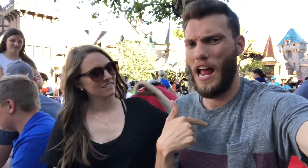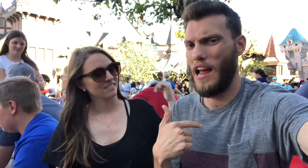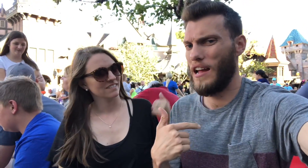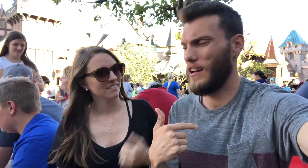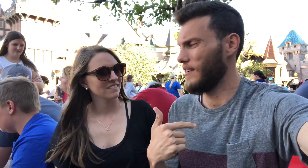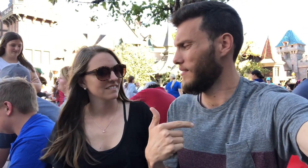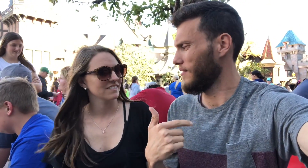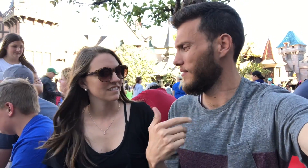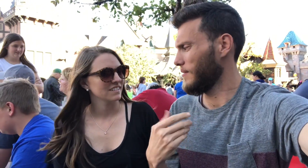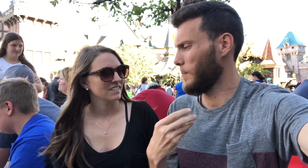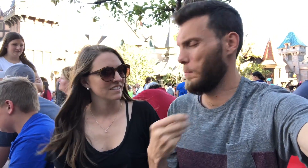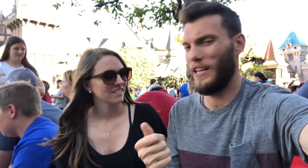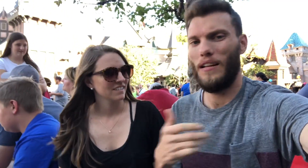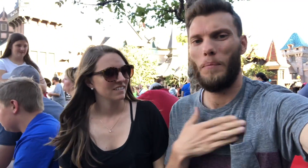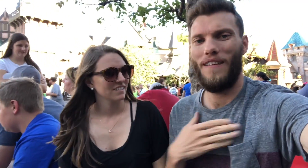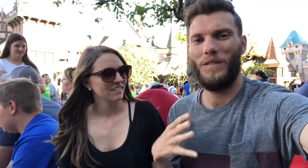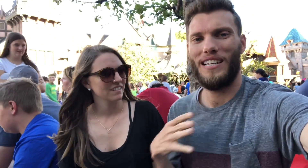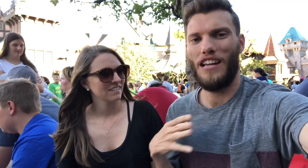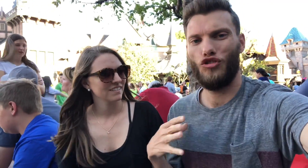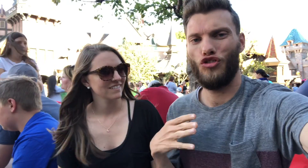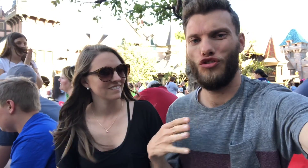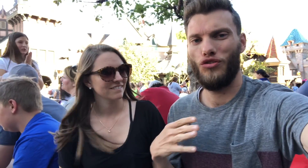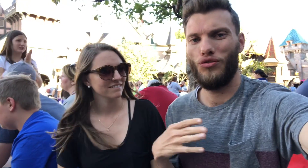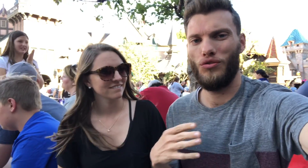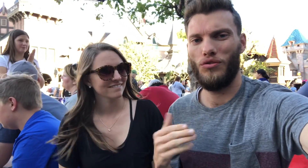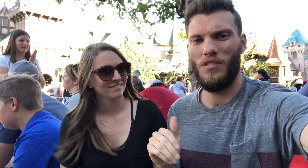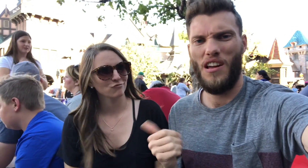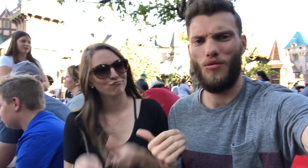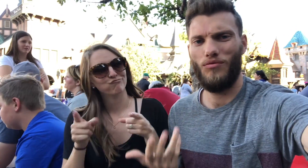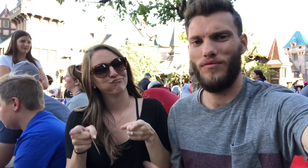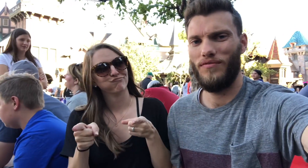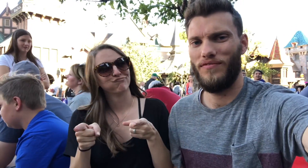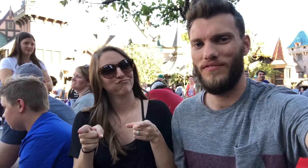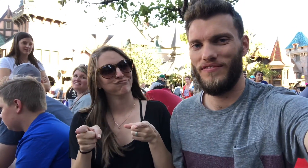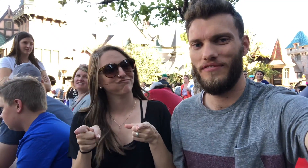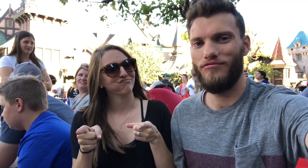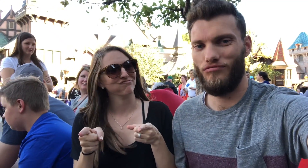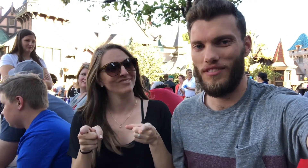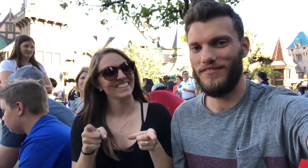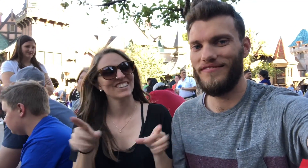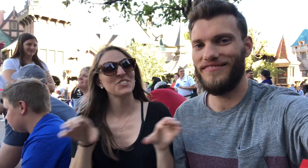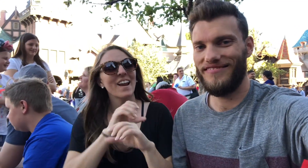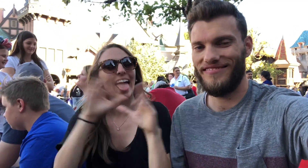How do I like to spend my vacation? Doing nothing and just relaxing.